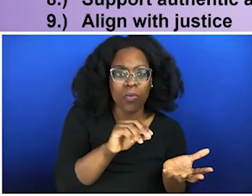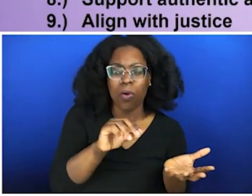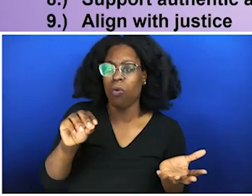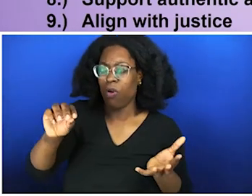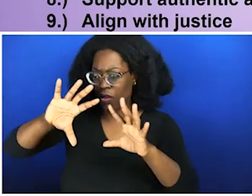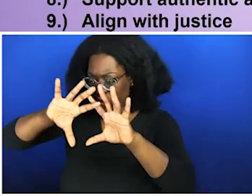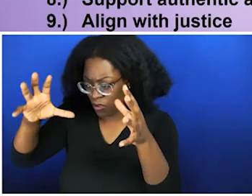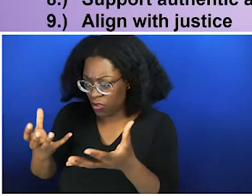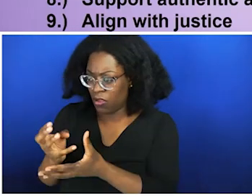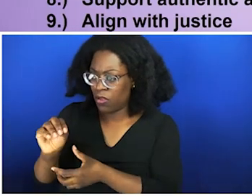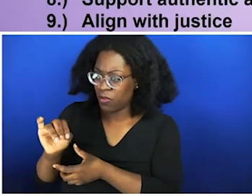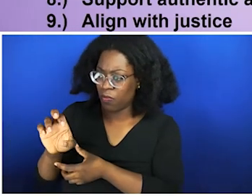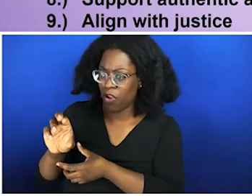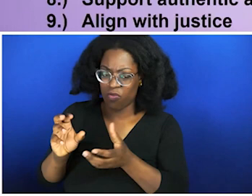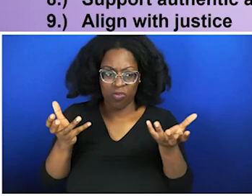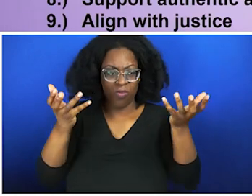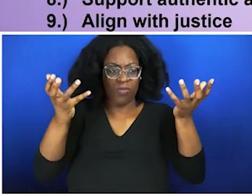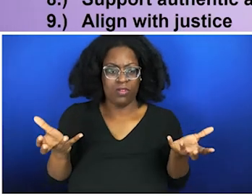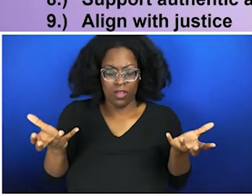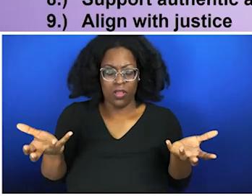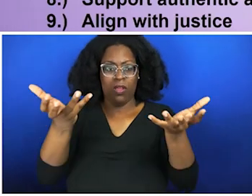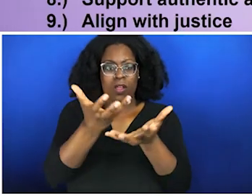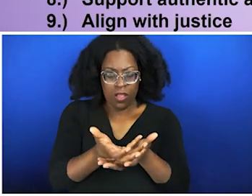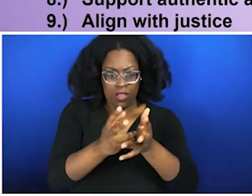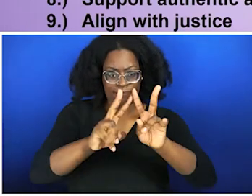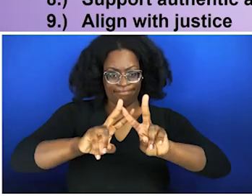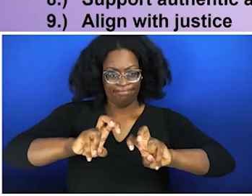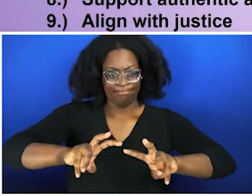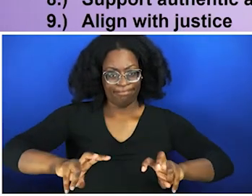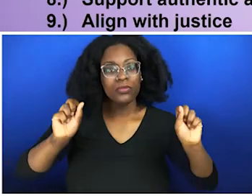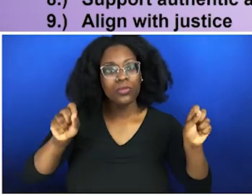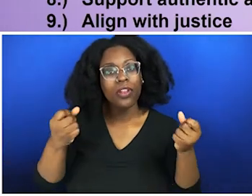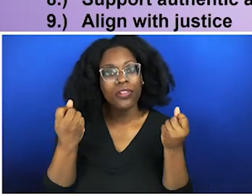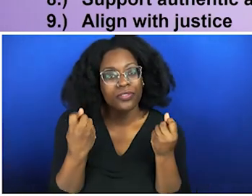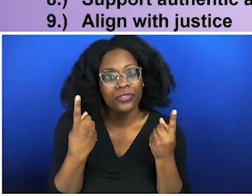able to make true long-term systemic change. It needs to be a coalition effect. Not just